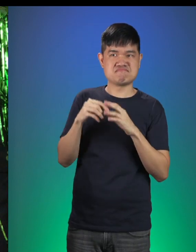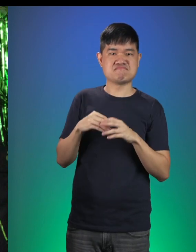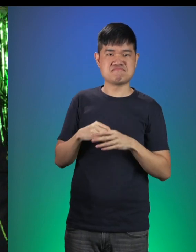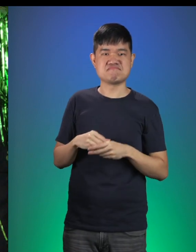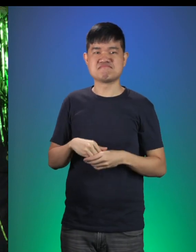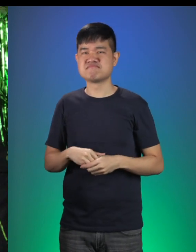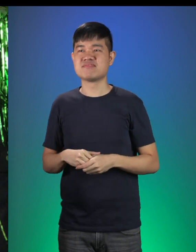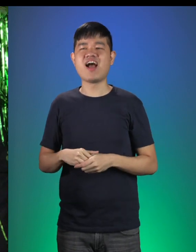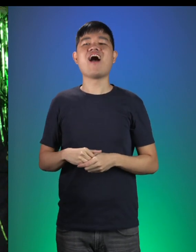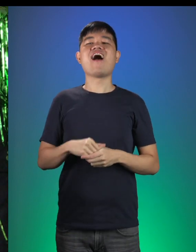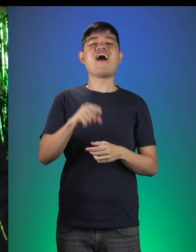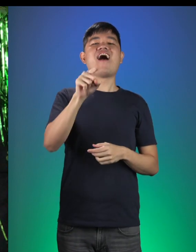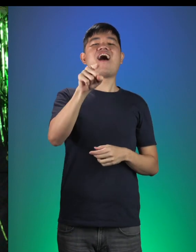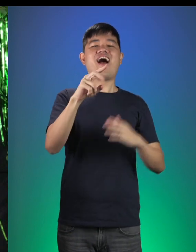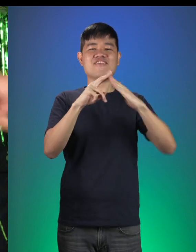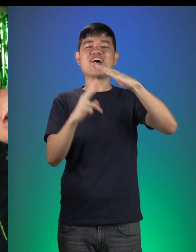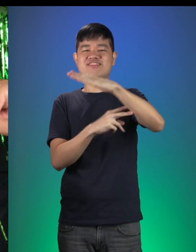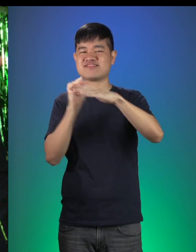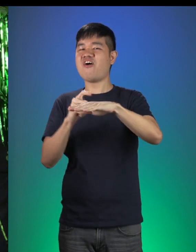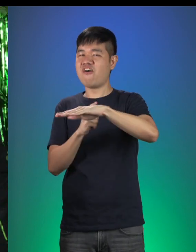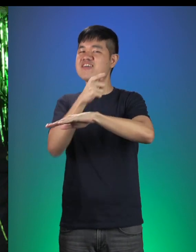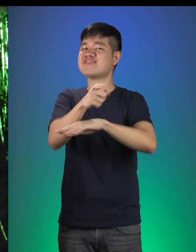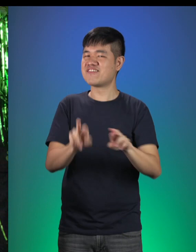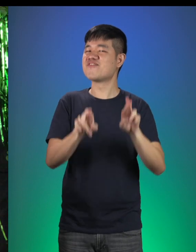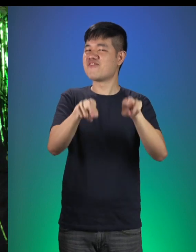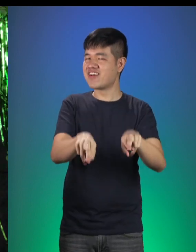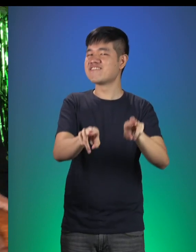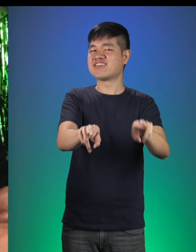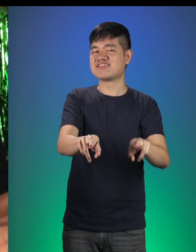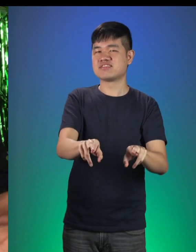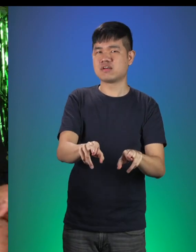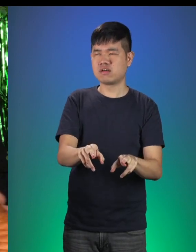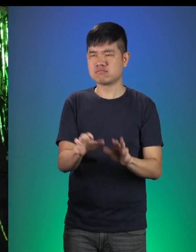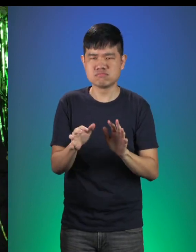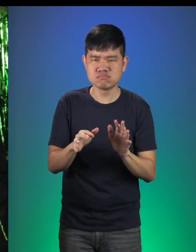I can cross the river by that bridge. Little Gruff: Wait.